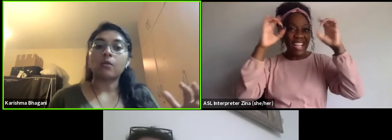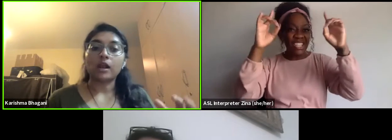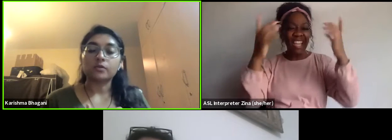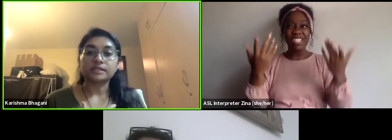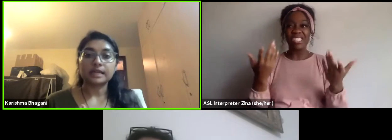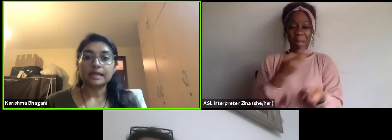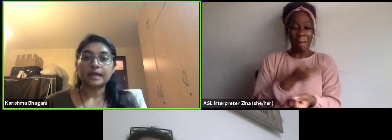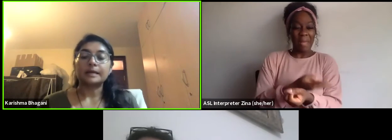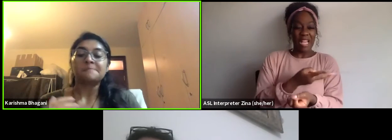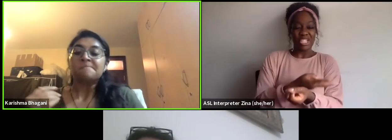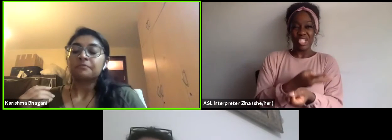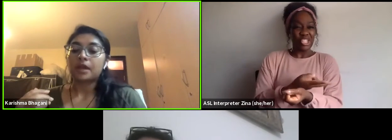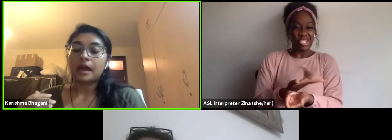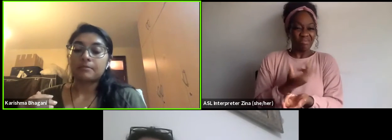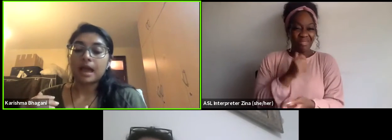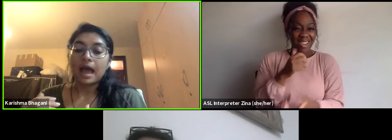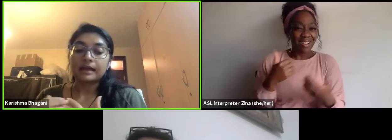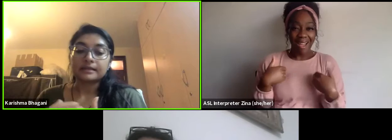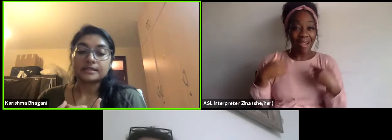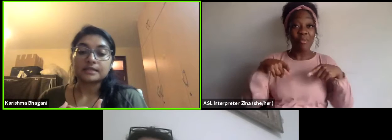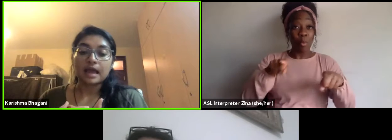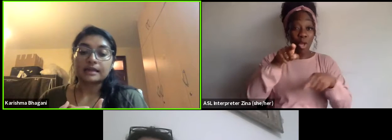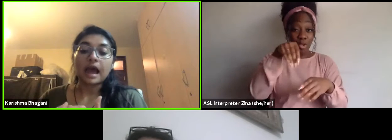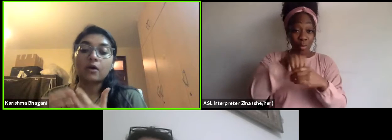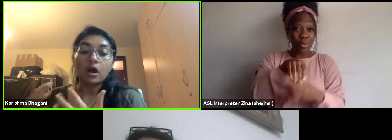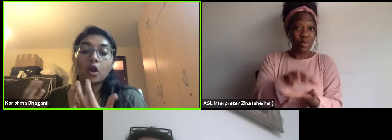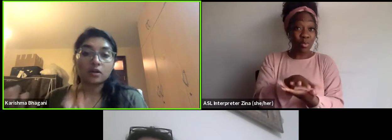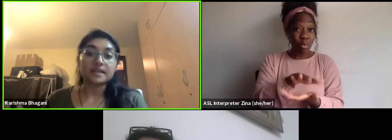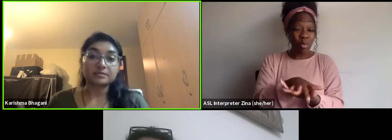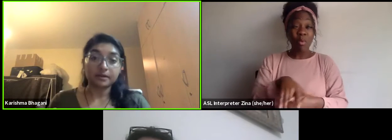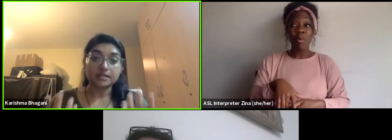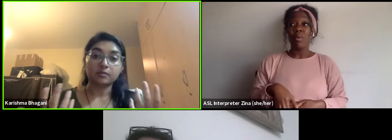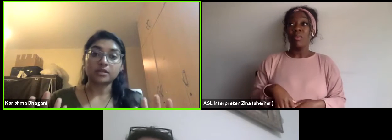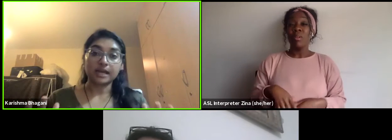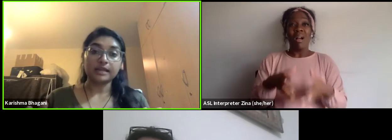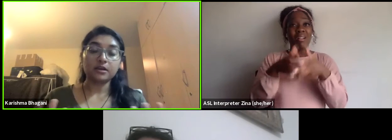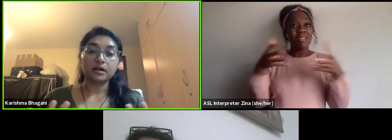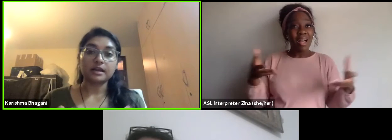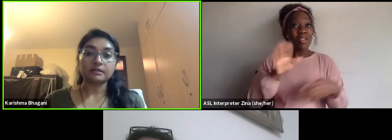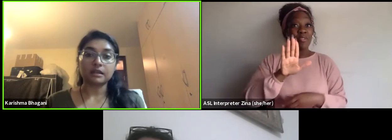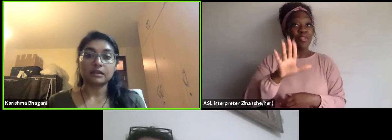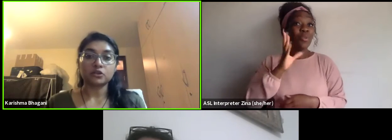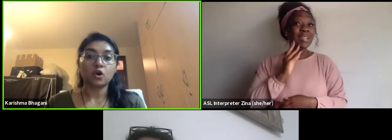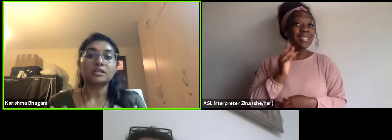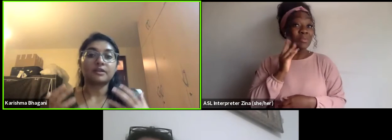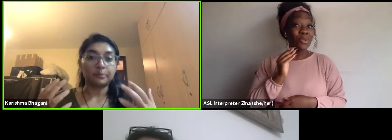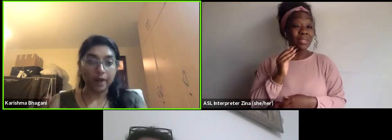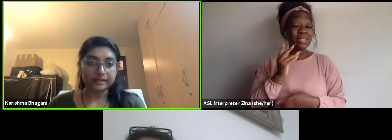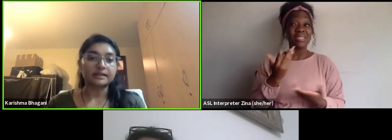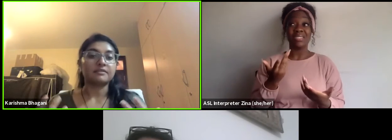while you were studying and how a lot of the experience from what I hear that you got is very practical